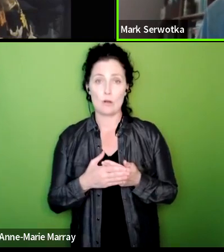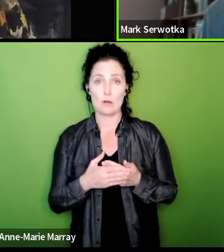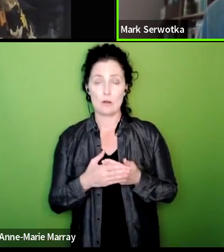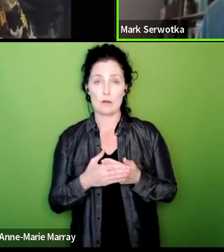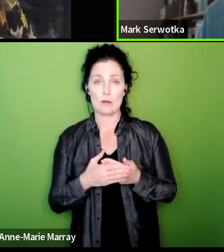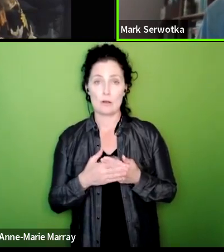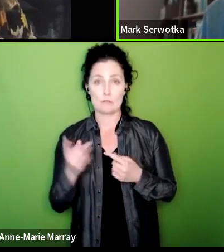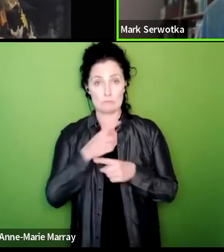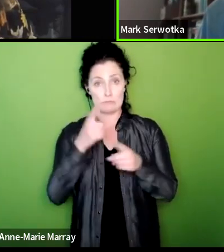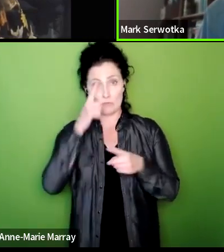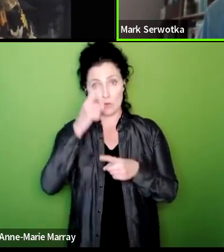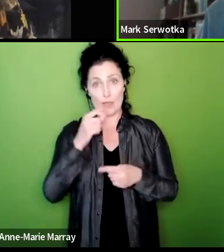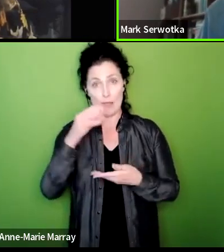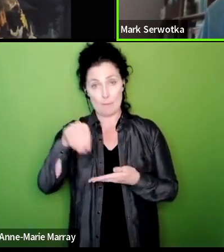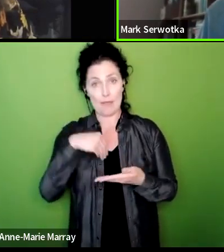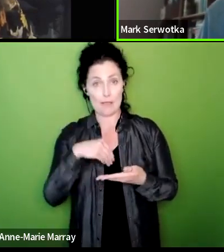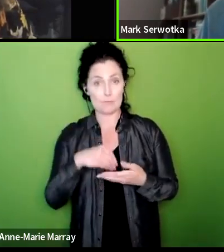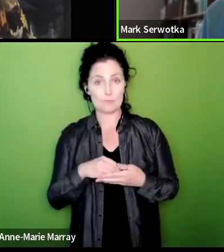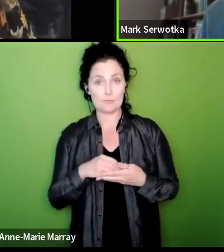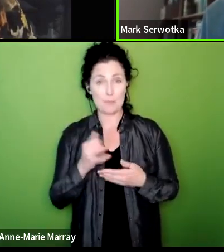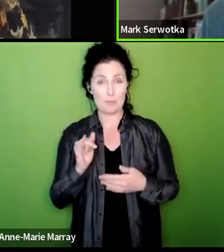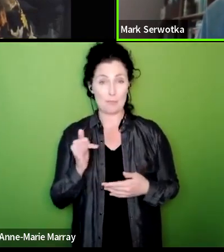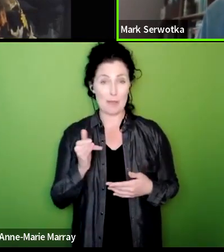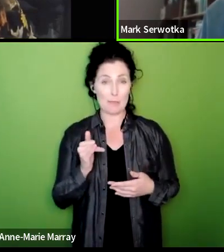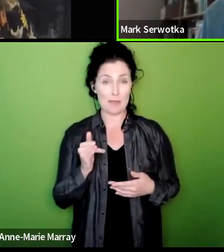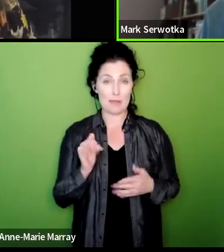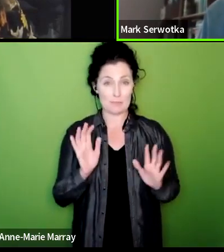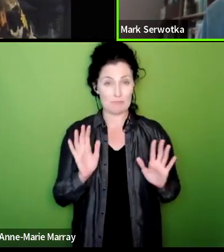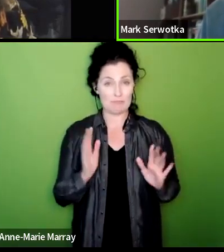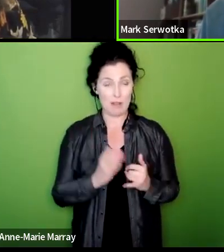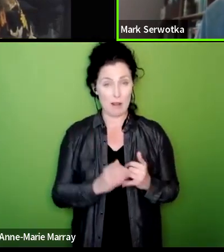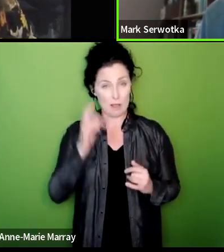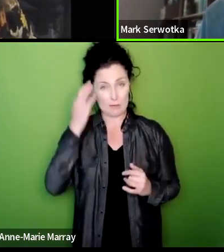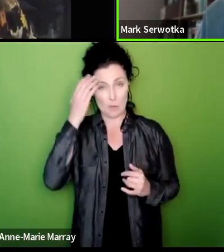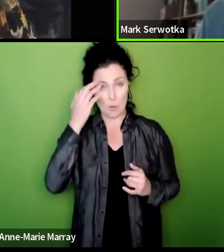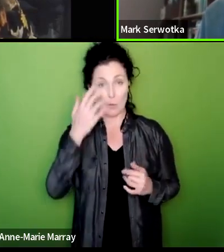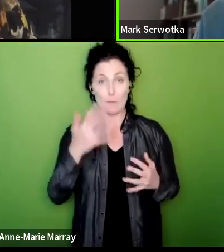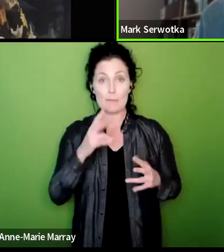it may well be and I'm just going to finish with this thought we've seen two employers leaks from